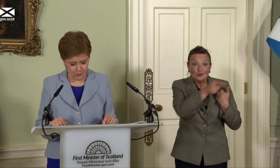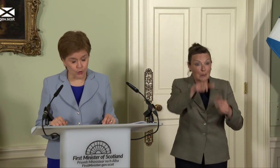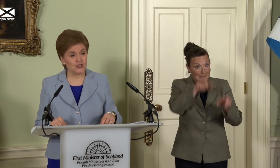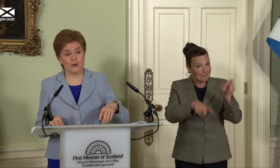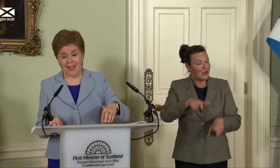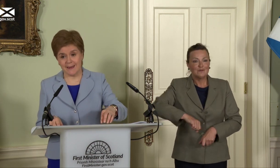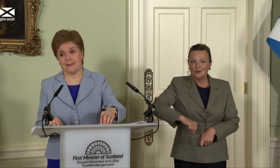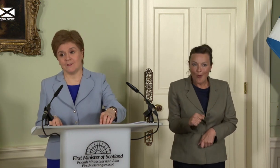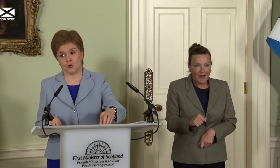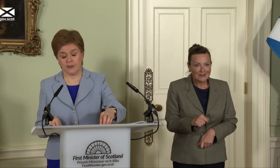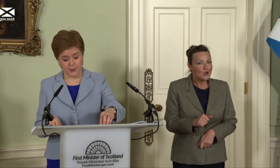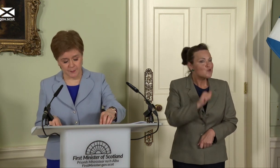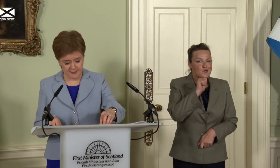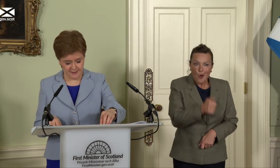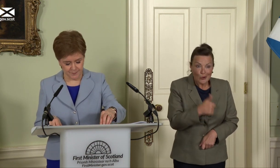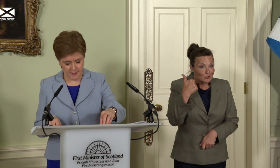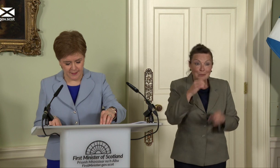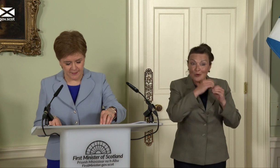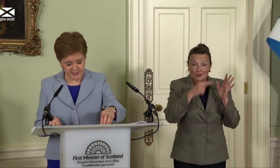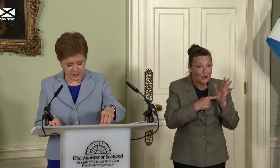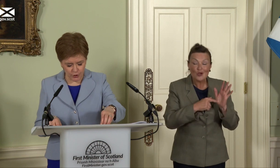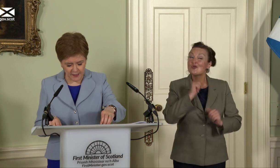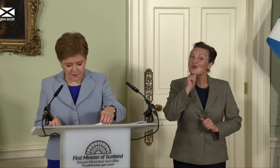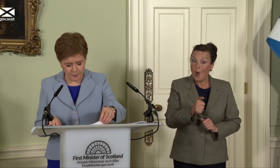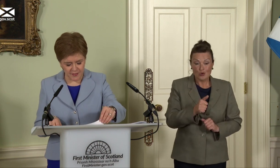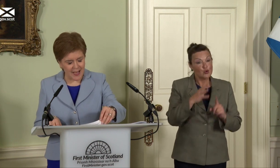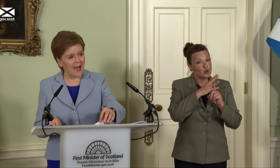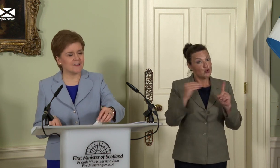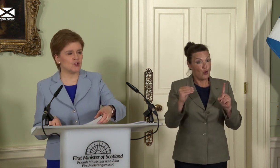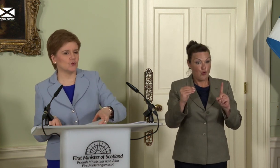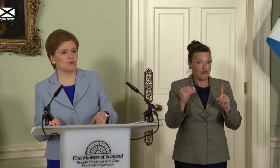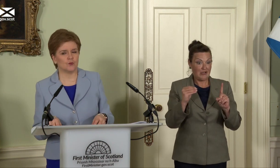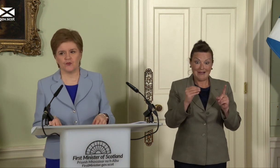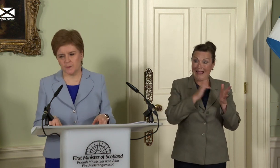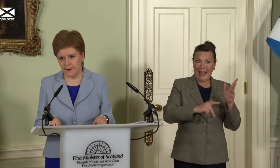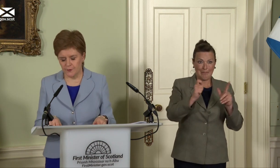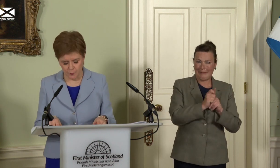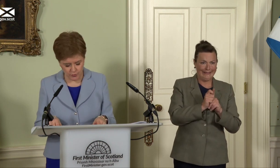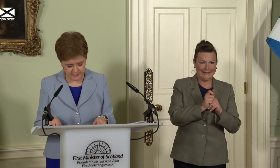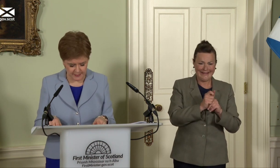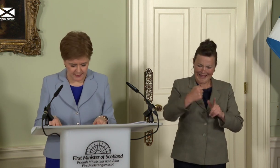or to any Tory Prime Minister. This is a UK Government that has no respect for democracy,